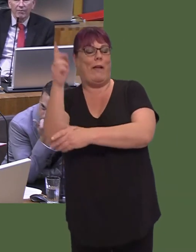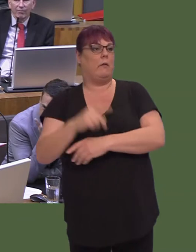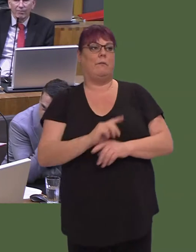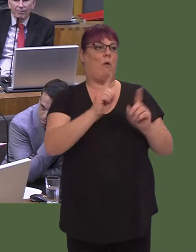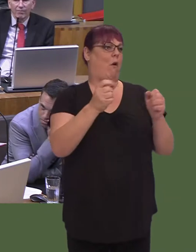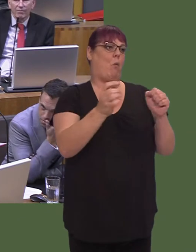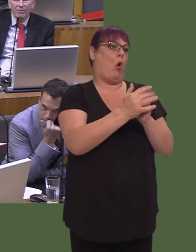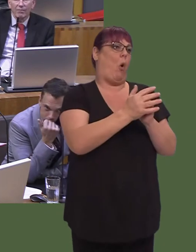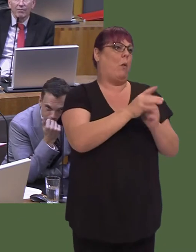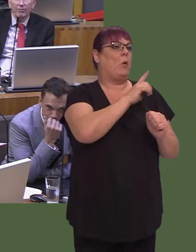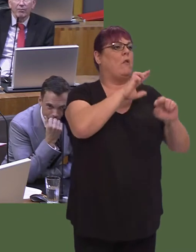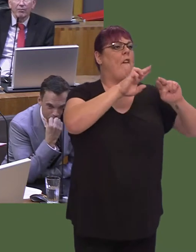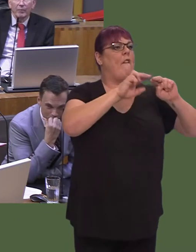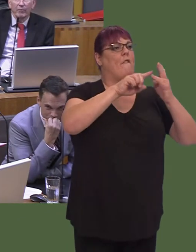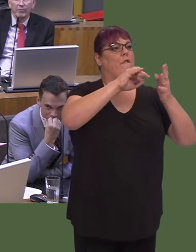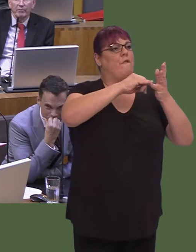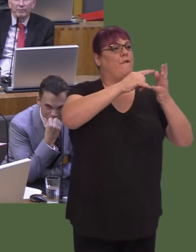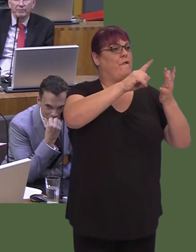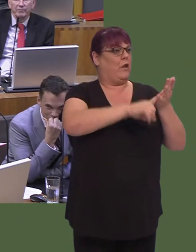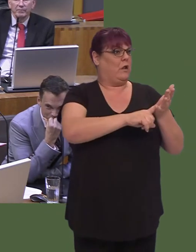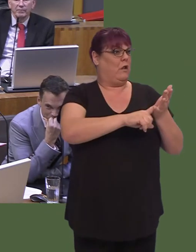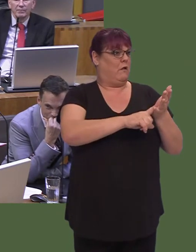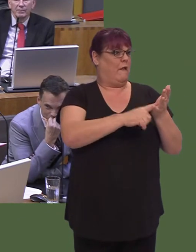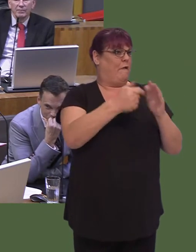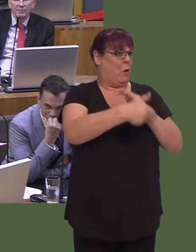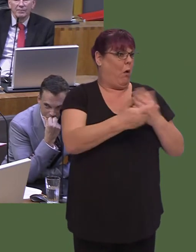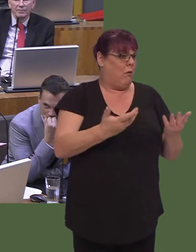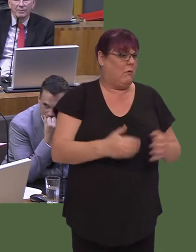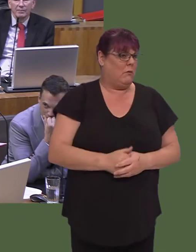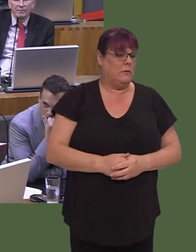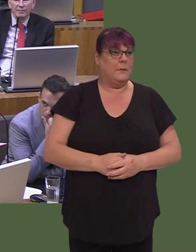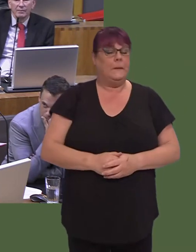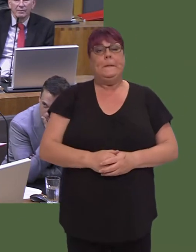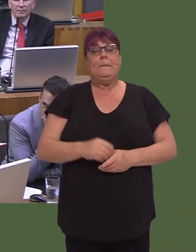And I come back to the point I made earlier onówell, a few weeks ago in this Chamber: